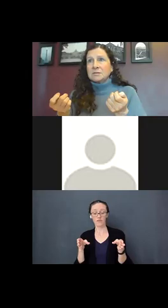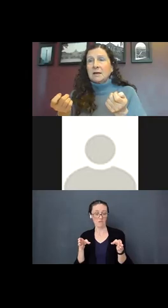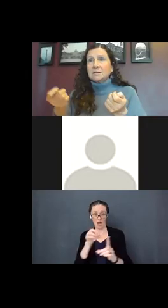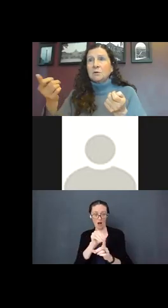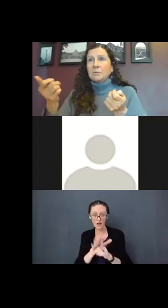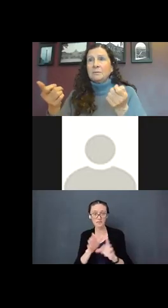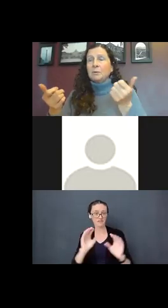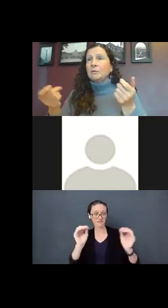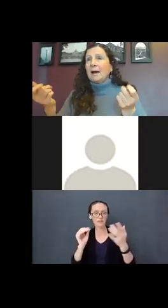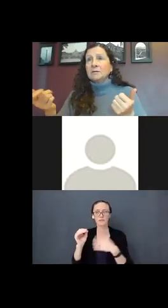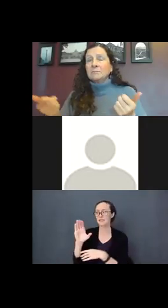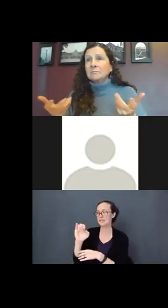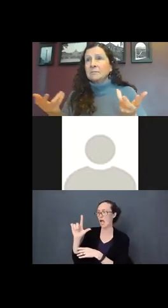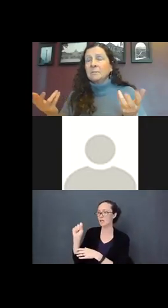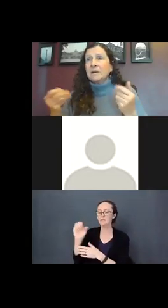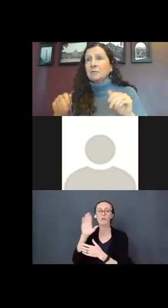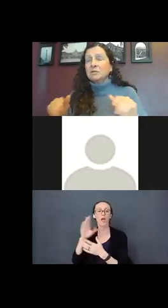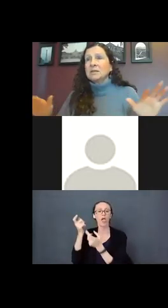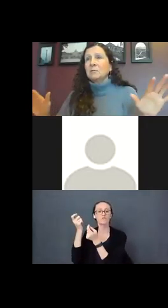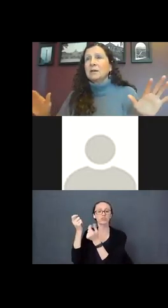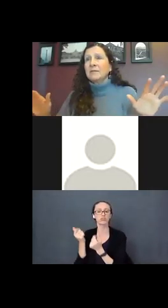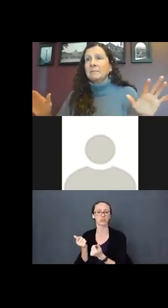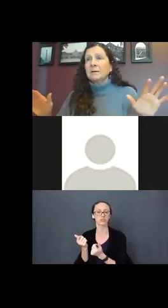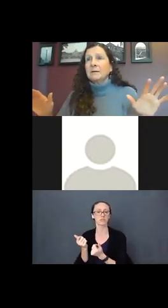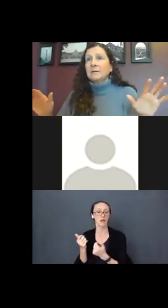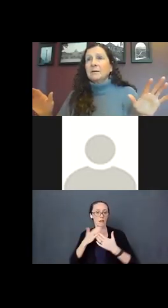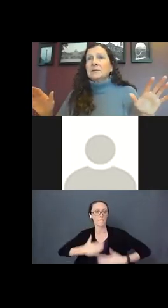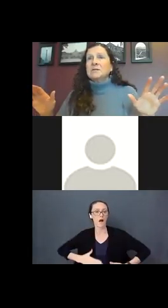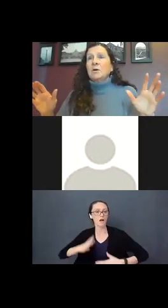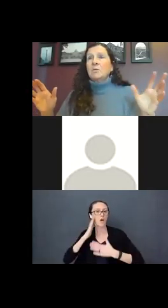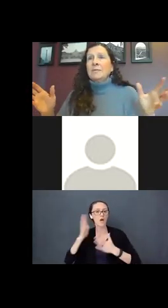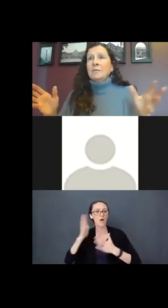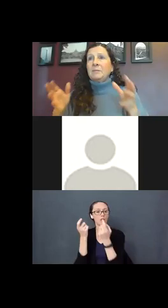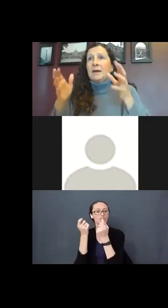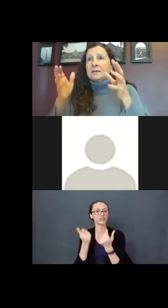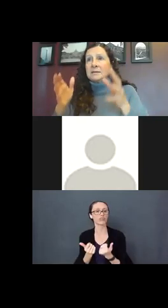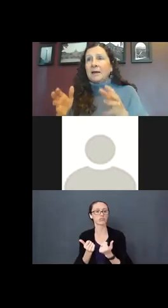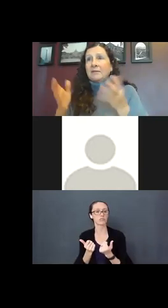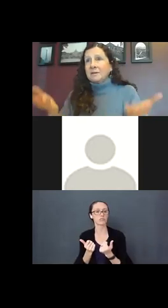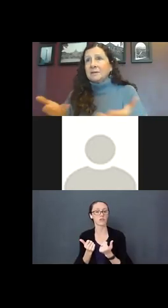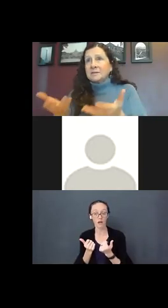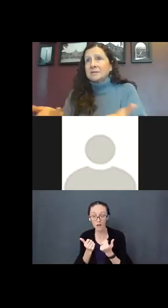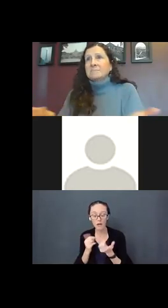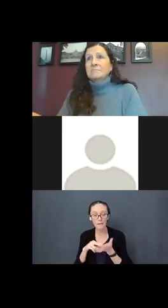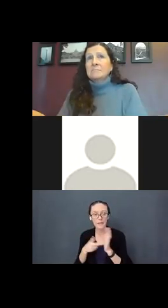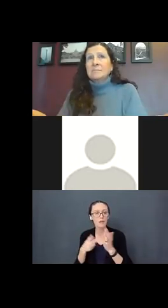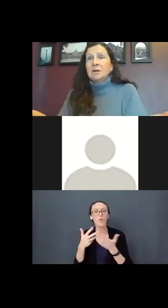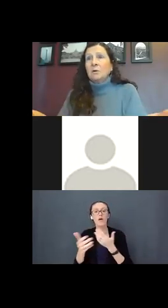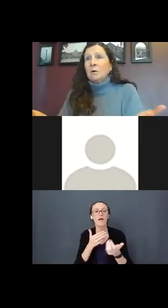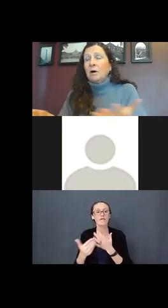cells will be pruned out. The body will just get rid of them. What the baby has left is all